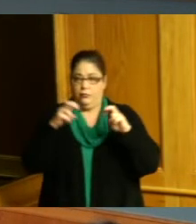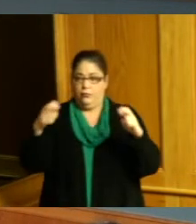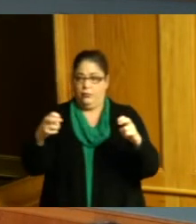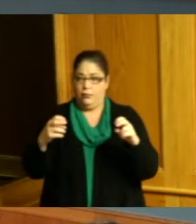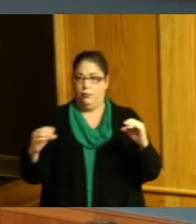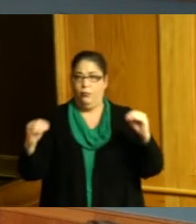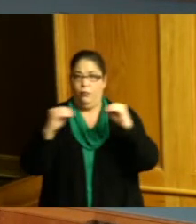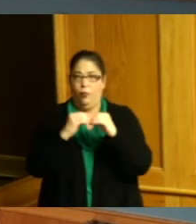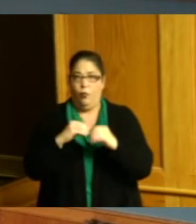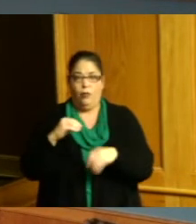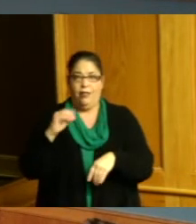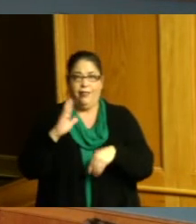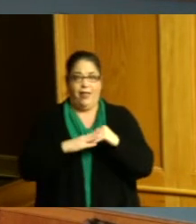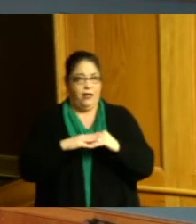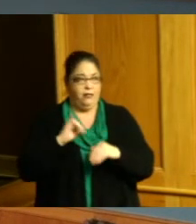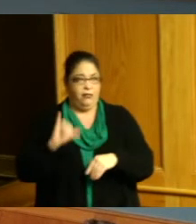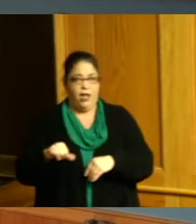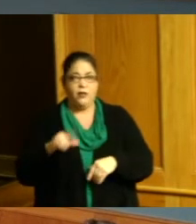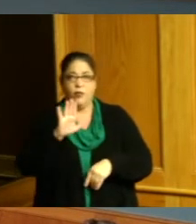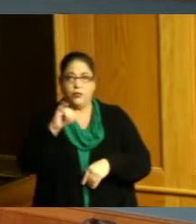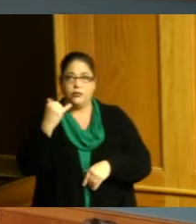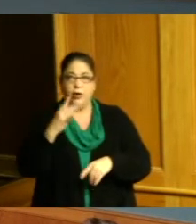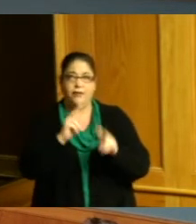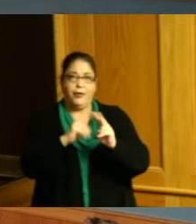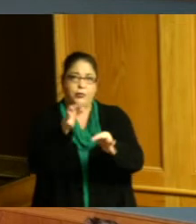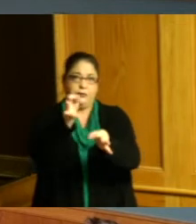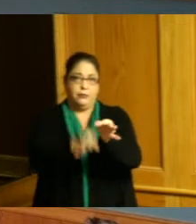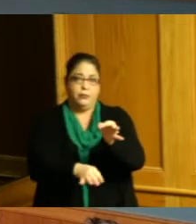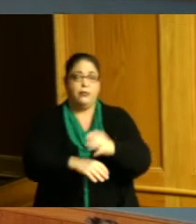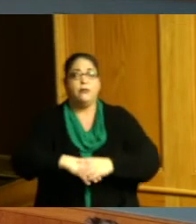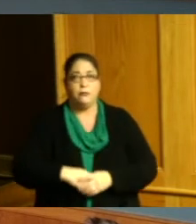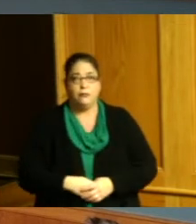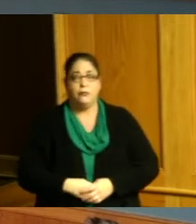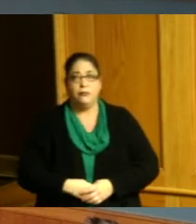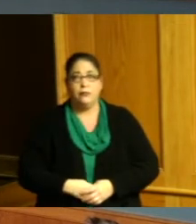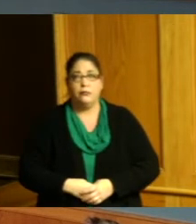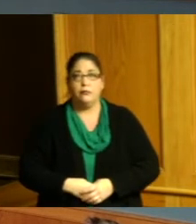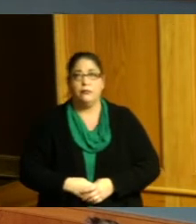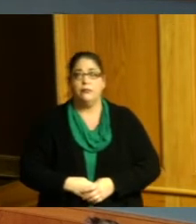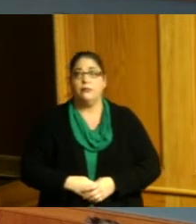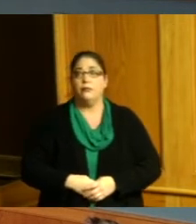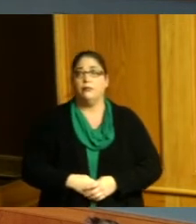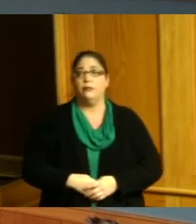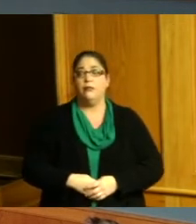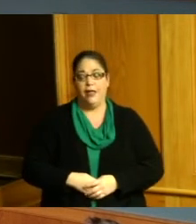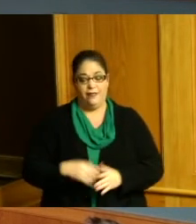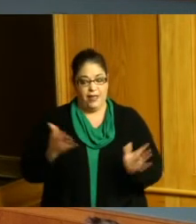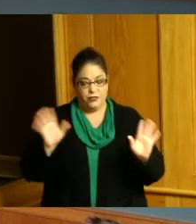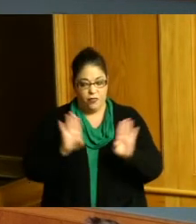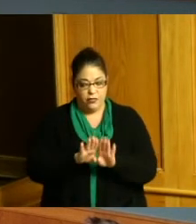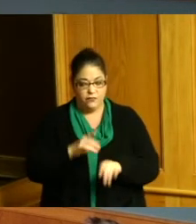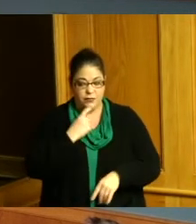and Family Services your job is very simple Derek Blassingame government watchdog thank you so much